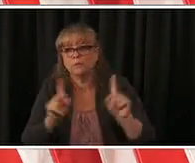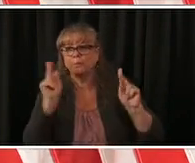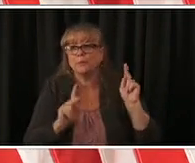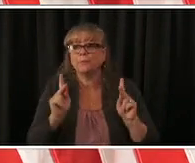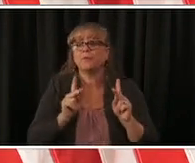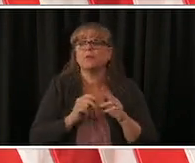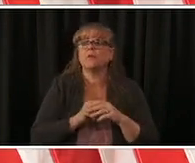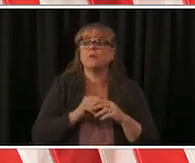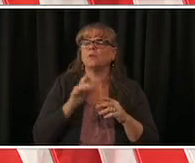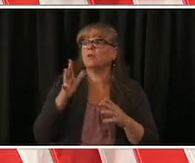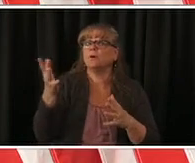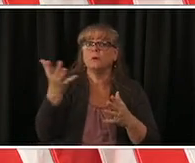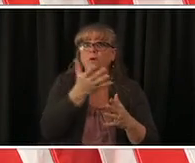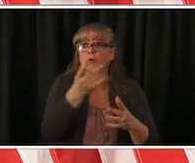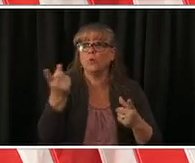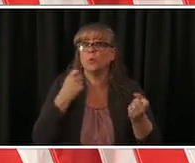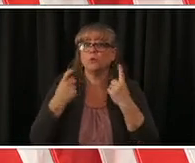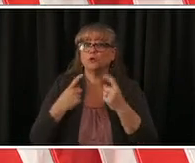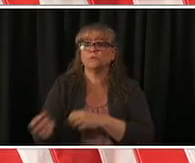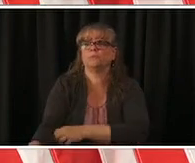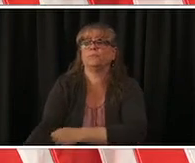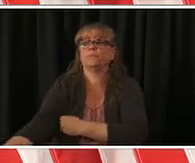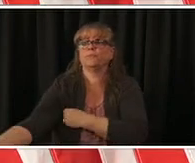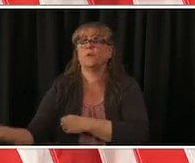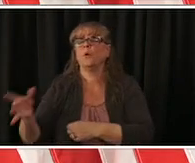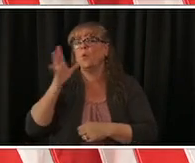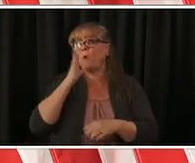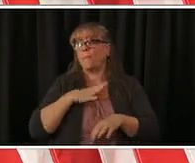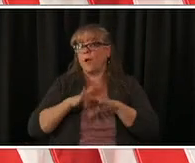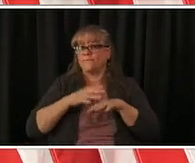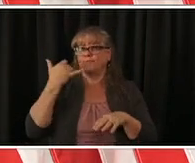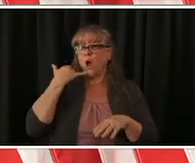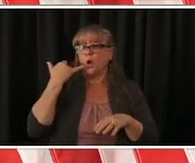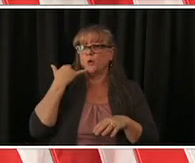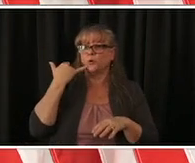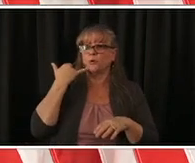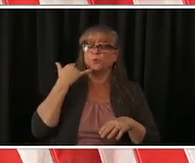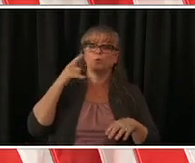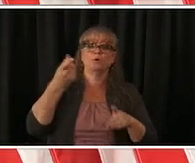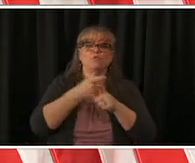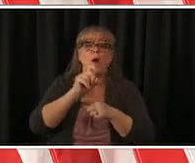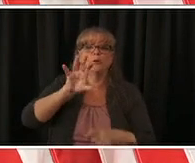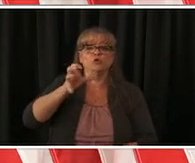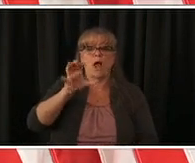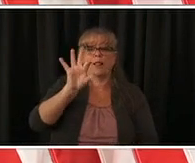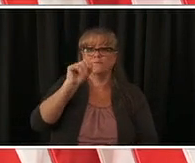governor this is gabrielle franklin from fox 31 i had a quick question about covet 19 cases in the